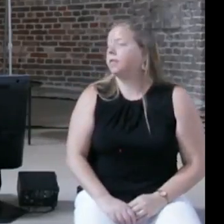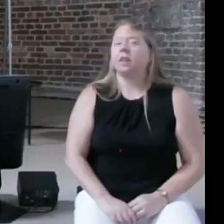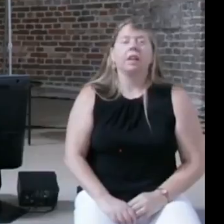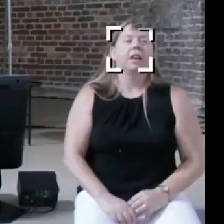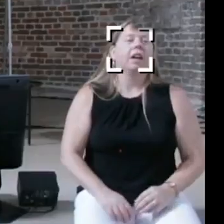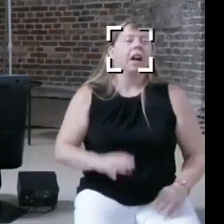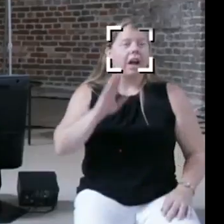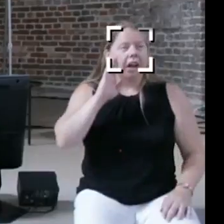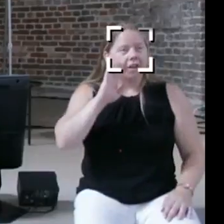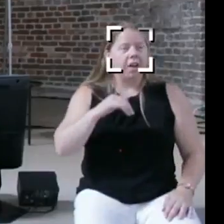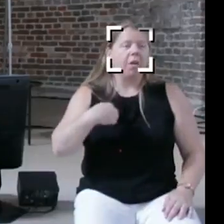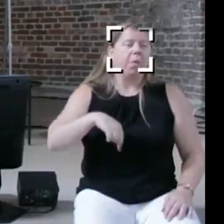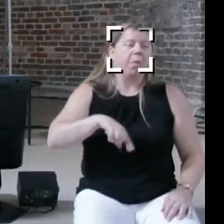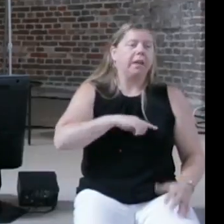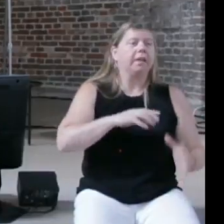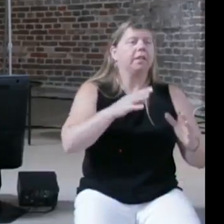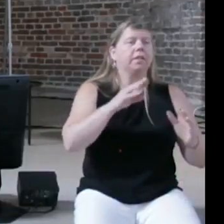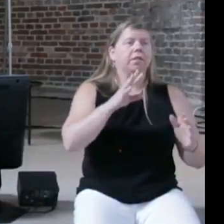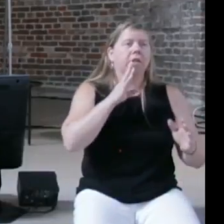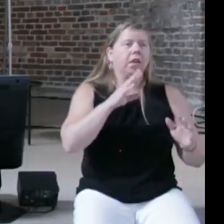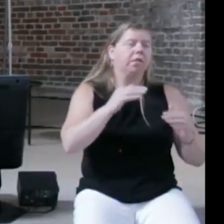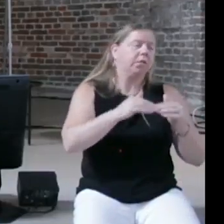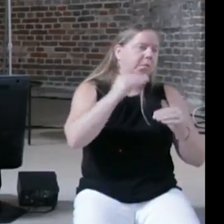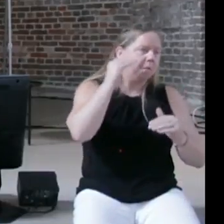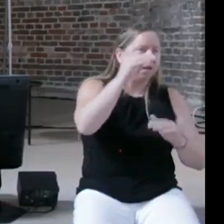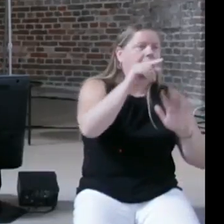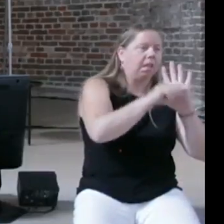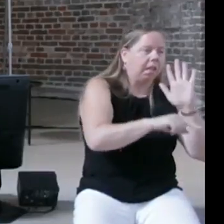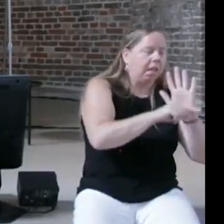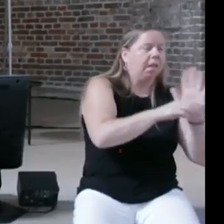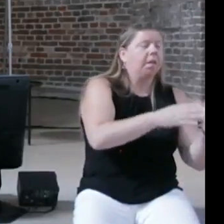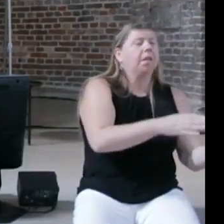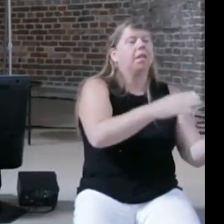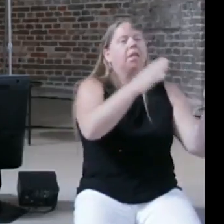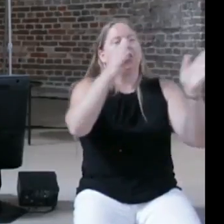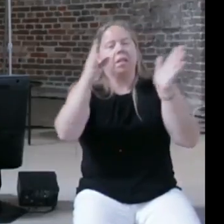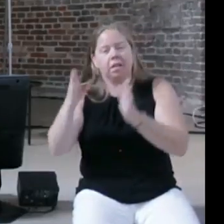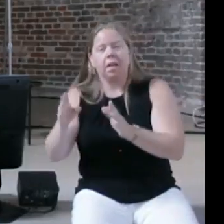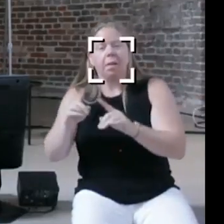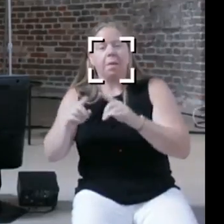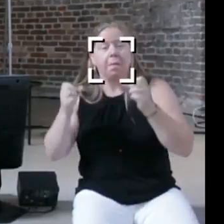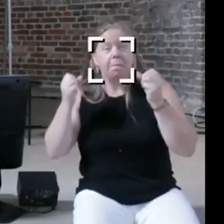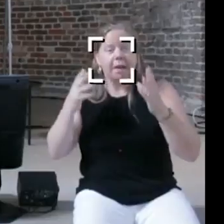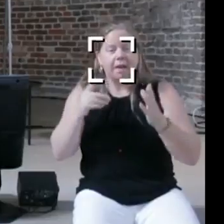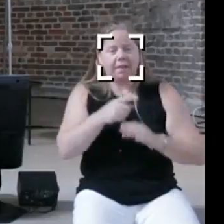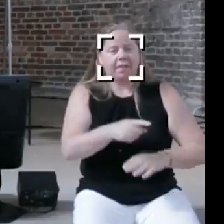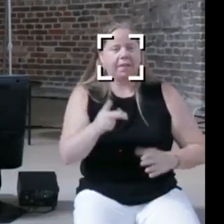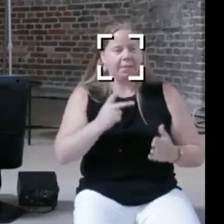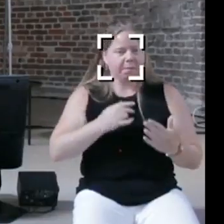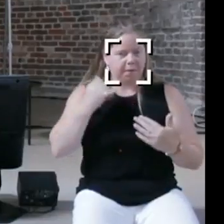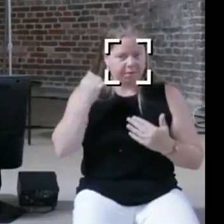sides, but that I found very encouraging, is many of these projects explored ways to